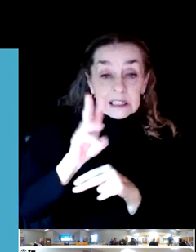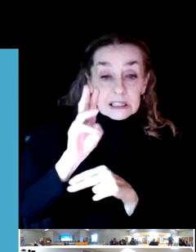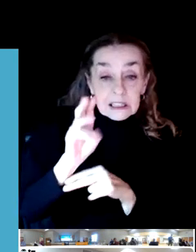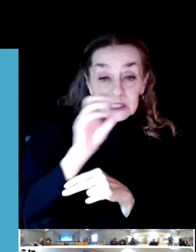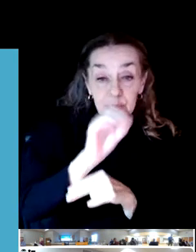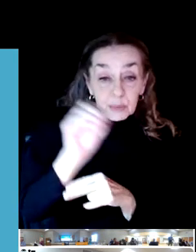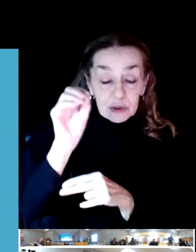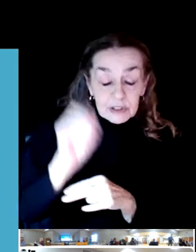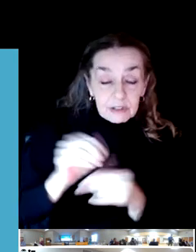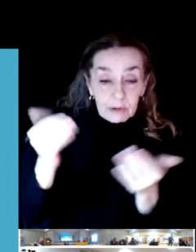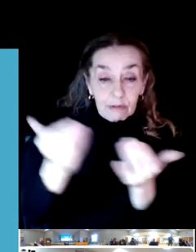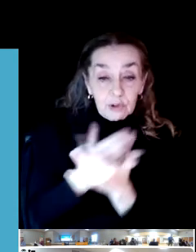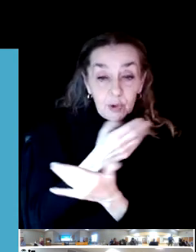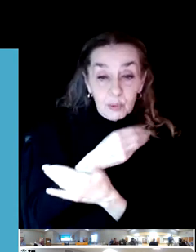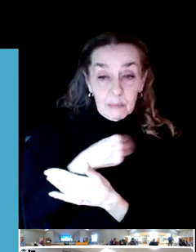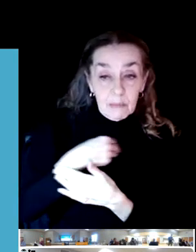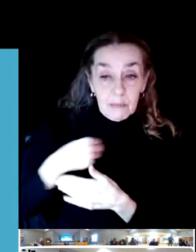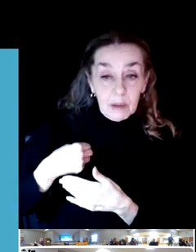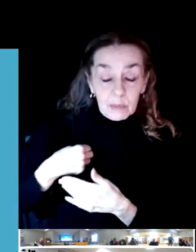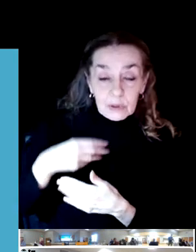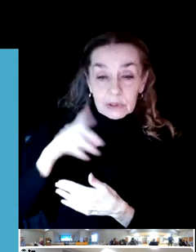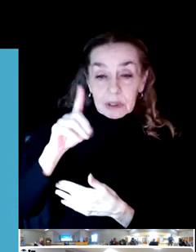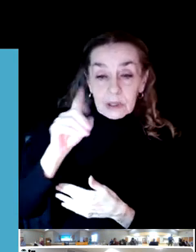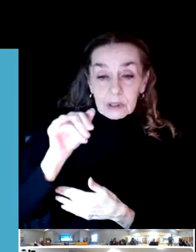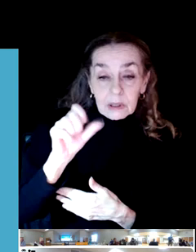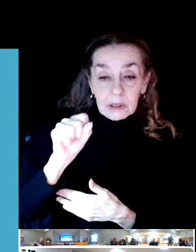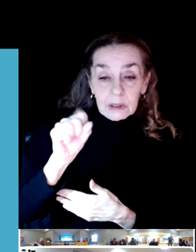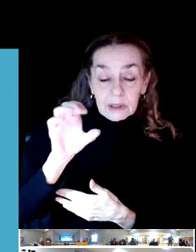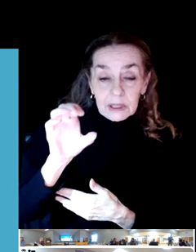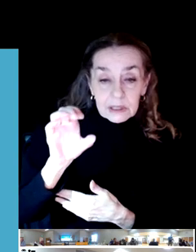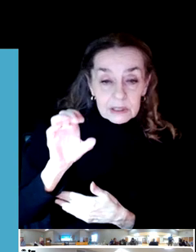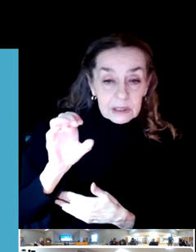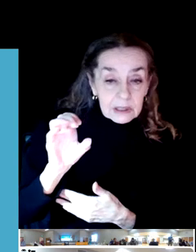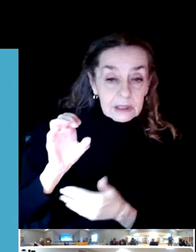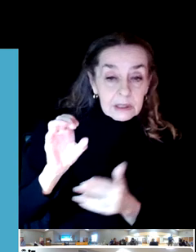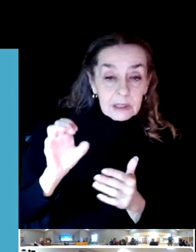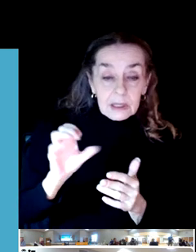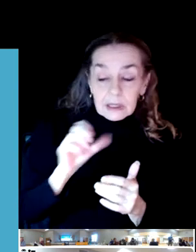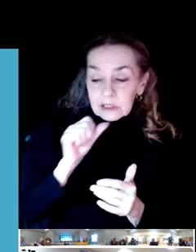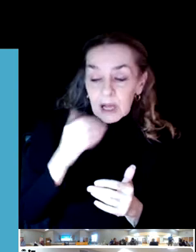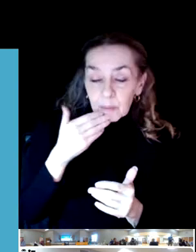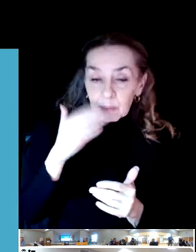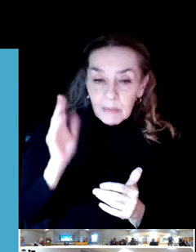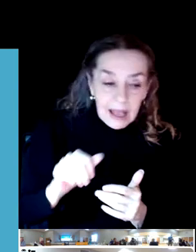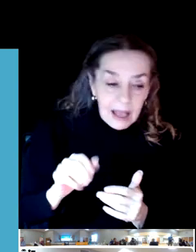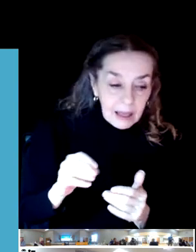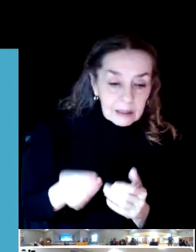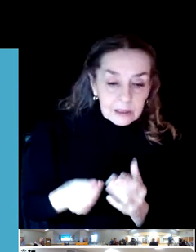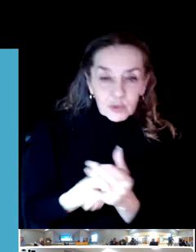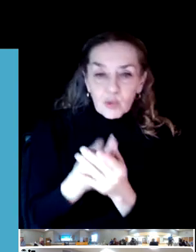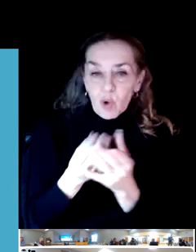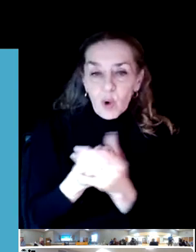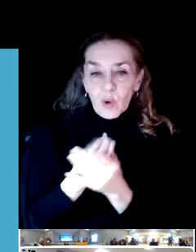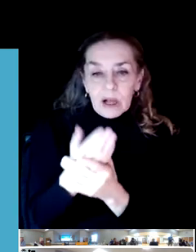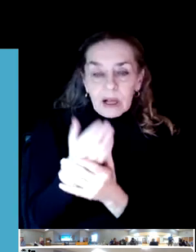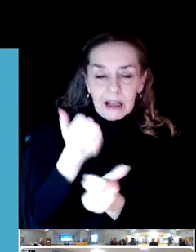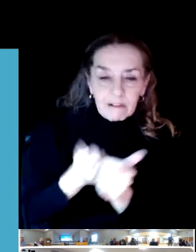growth. Disc golf is not a fringe sport, it is not a fad, it is quickly growing every day in popularity.